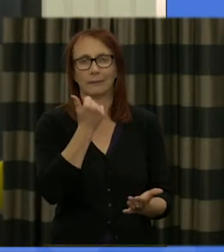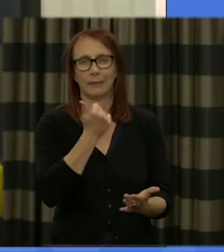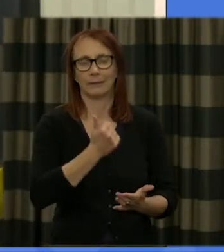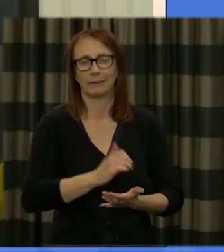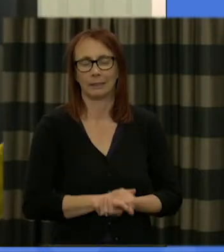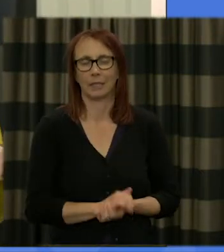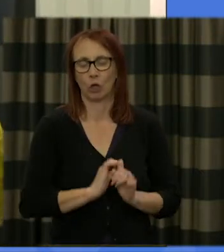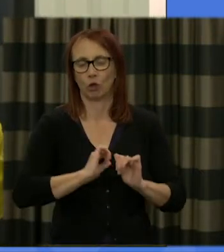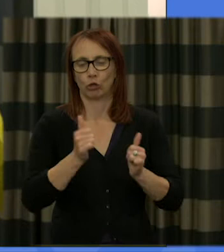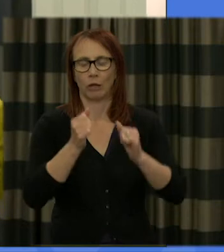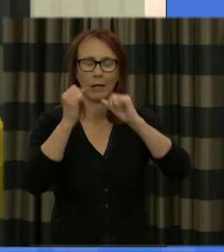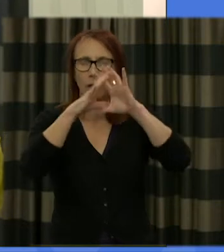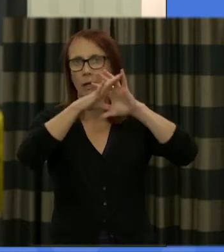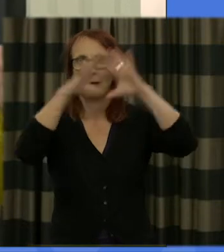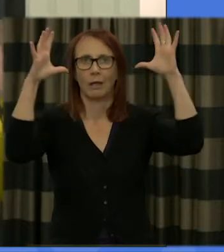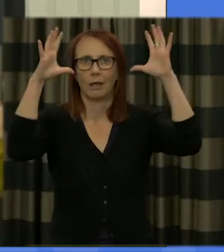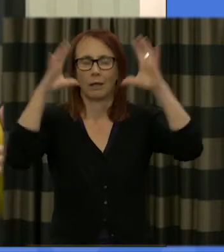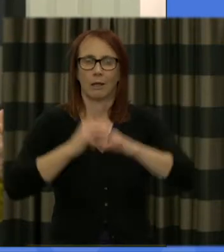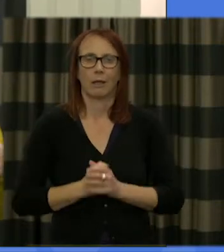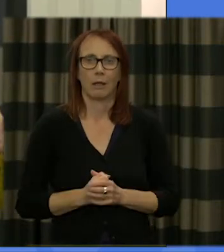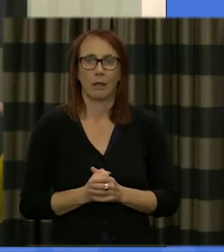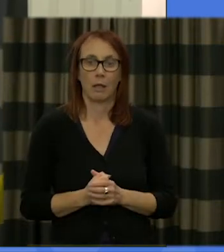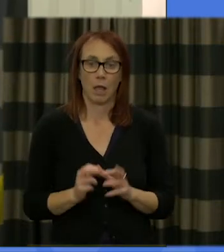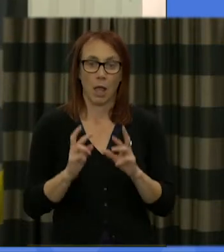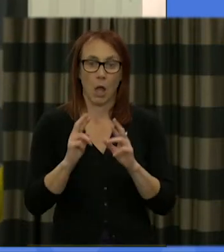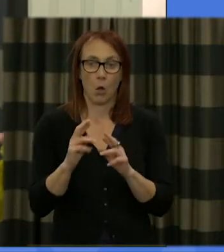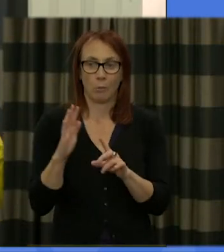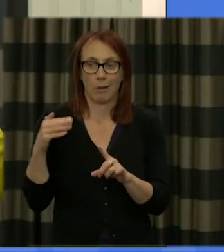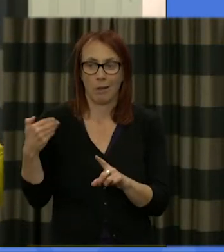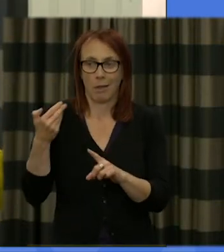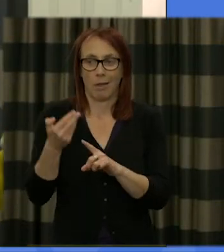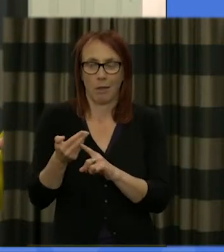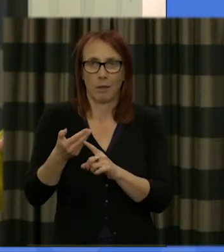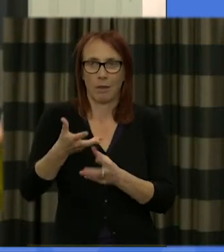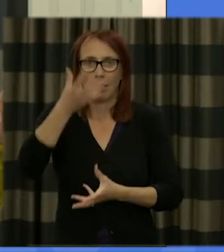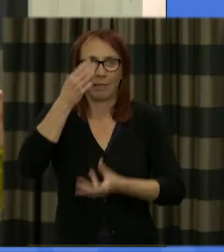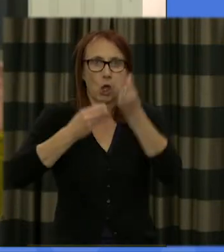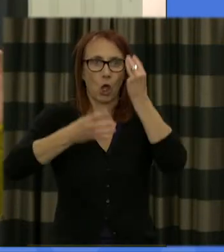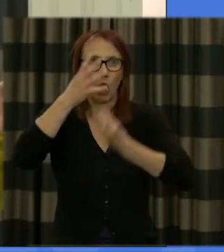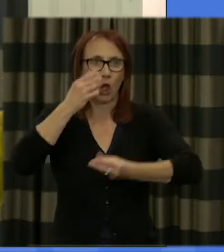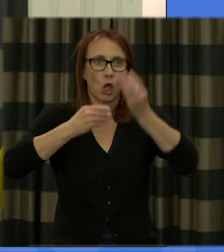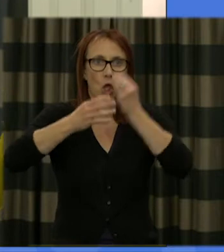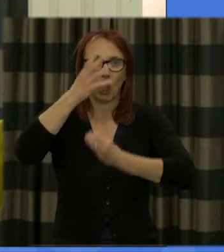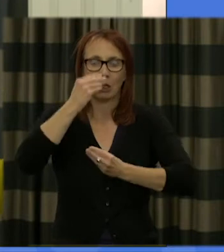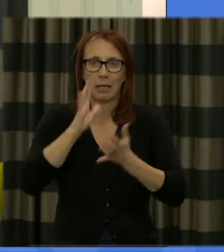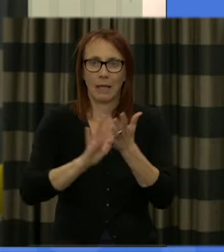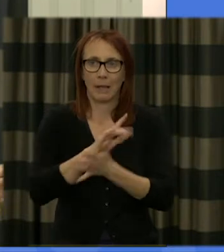overview and I hope that the cumulative learning that we've all been taking part in across the first 2 grands has kind of whetted your appetite for for those